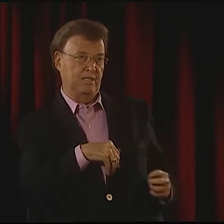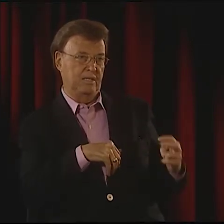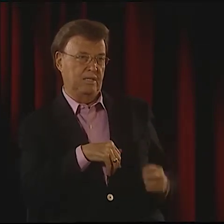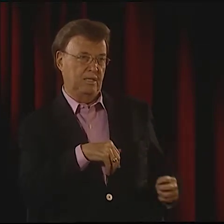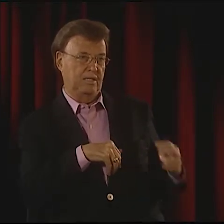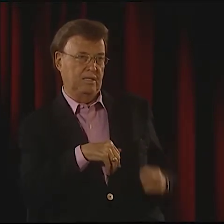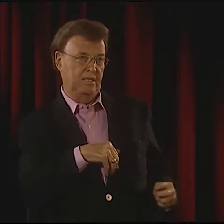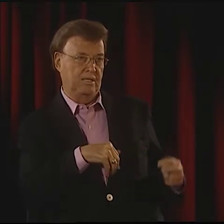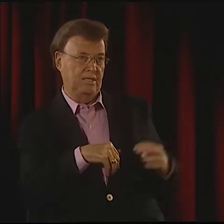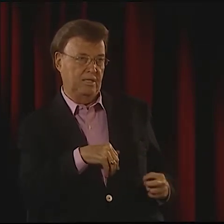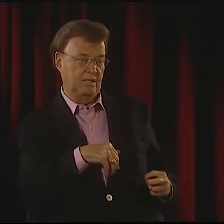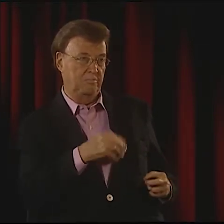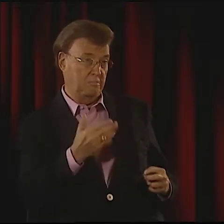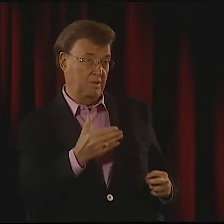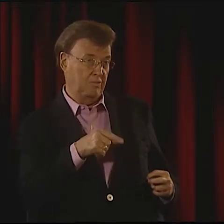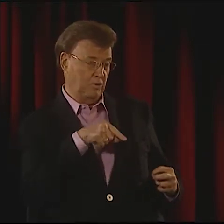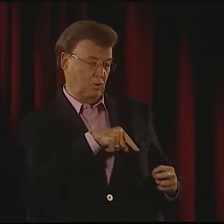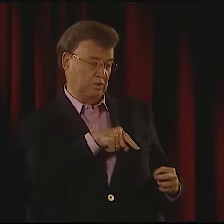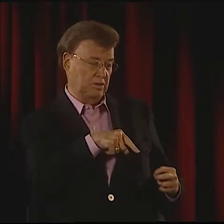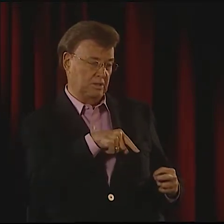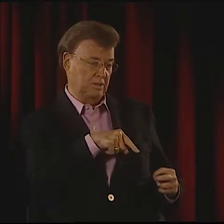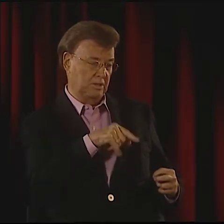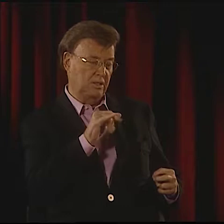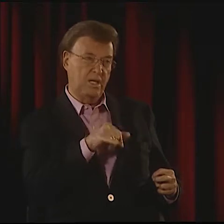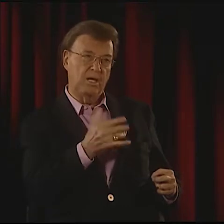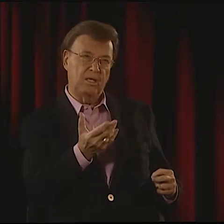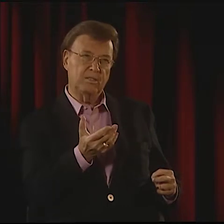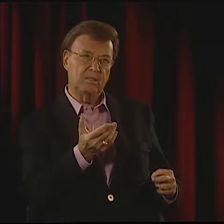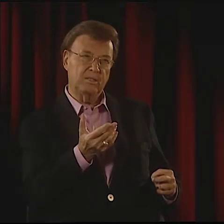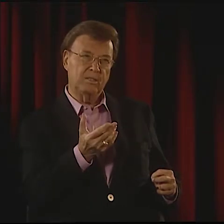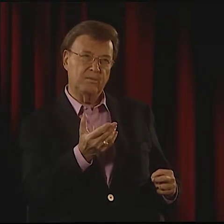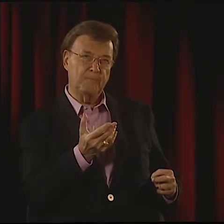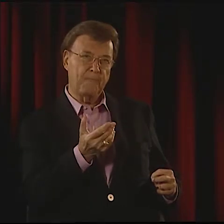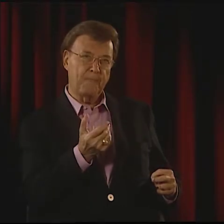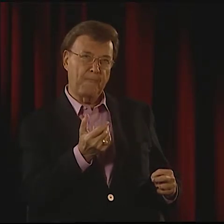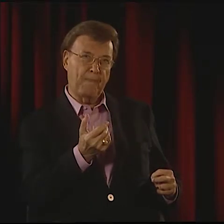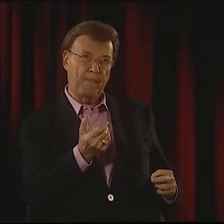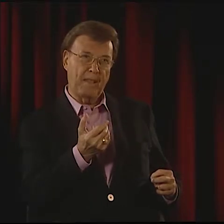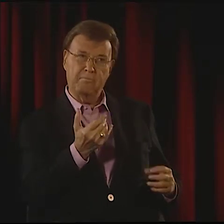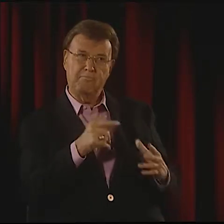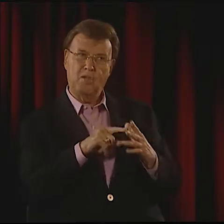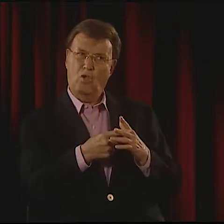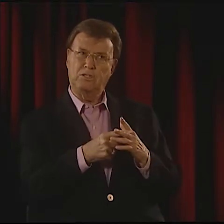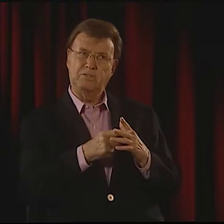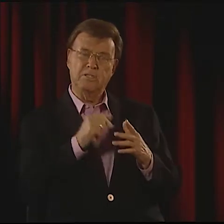AND YOU SHOW THE ACTION OF WHAT THE TIGER IS DOING WITH YOUR OTHER HAND.